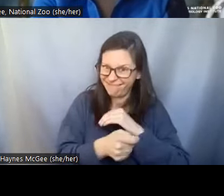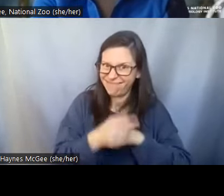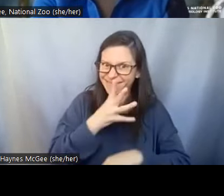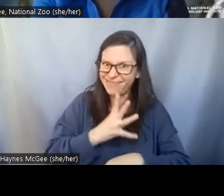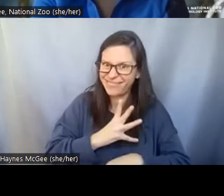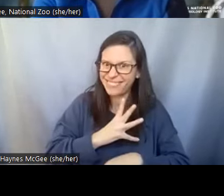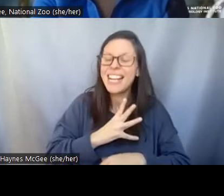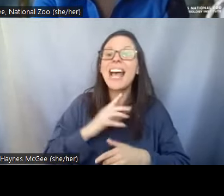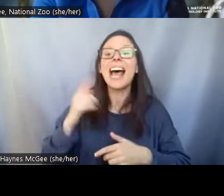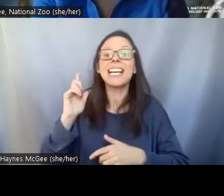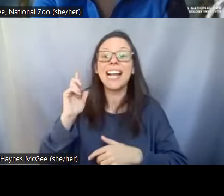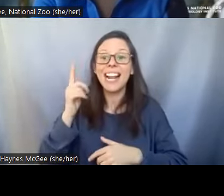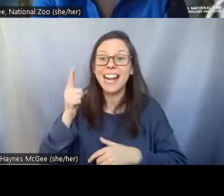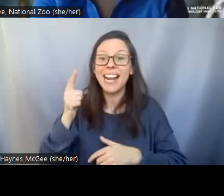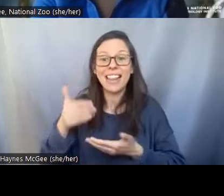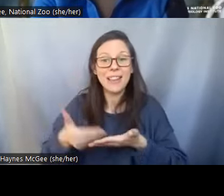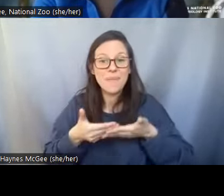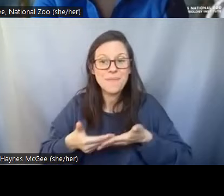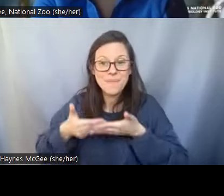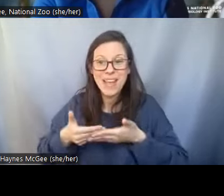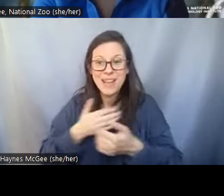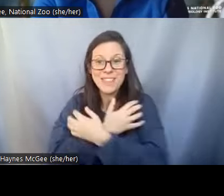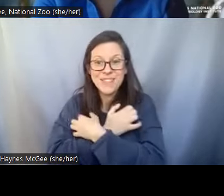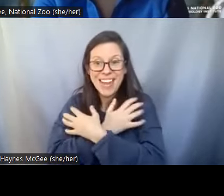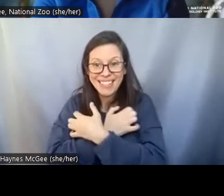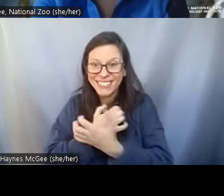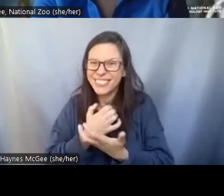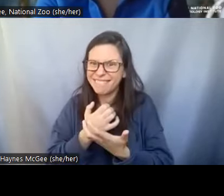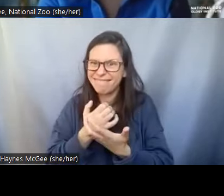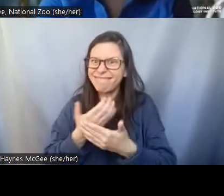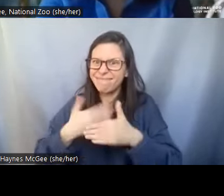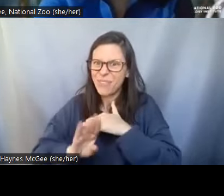an actual video of an ultrasound of you doing the artificial intelligence. >>Pei-Chih: Yeah if you look